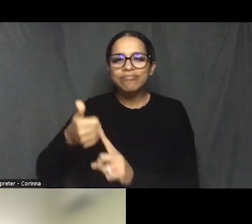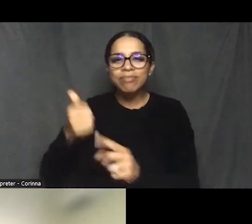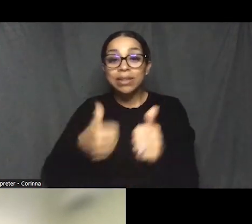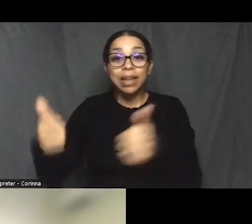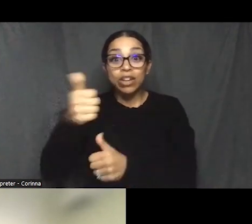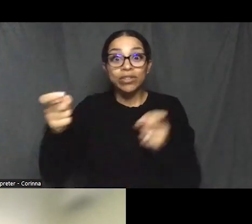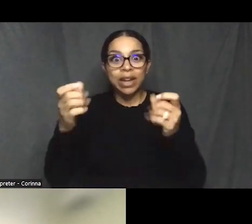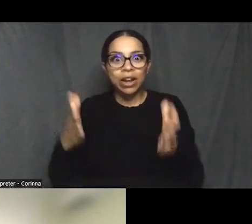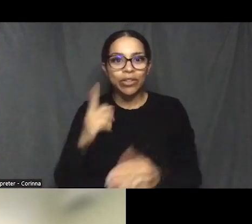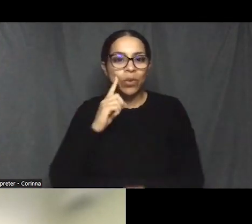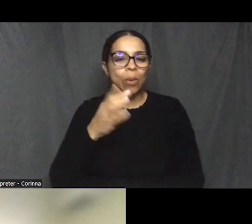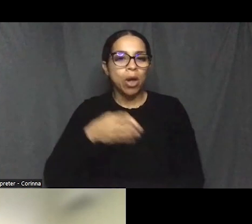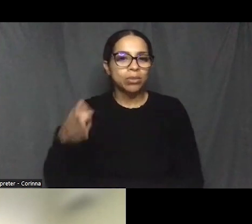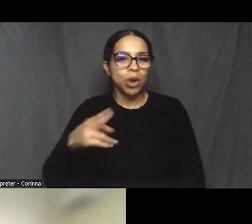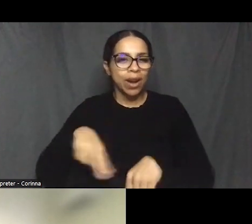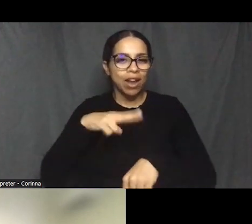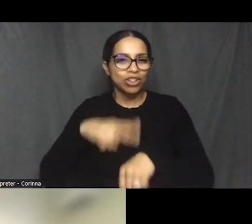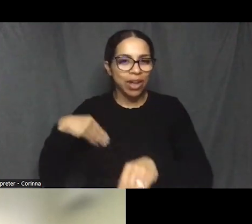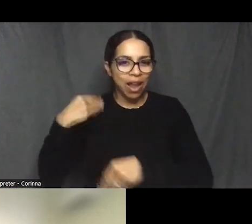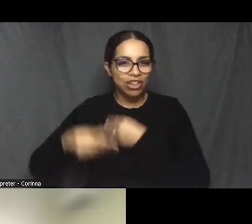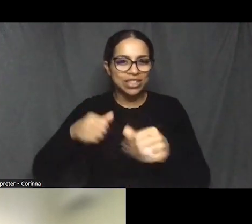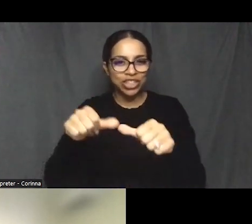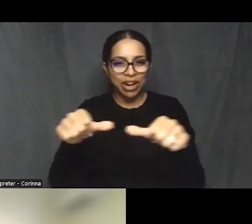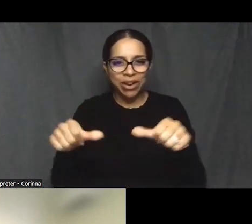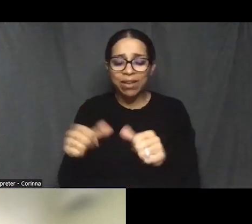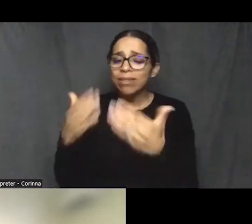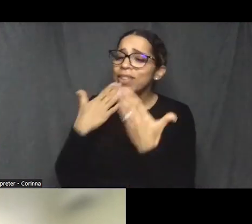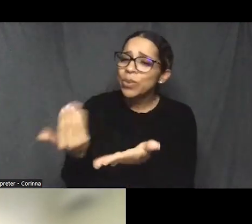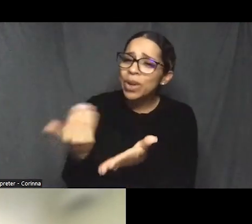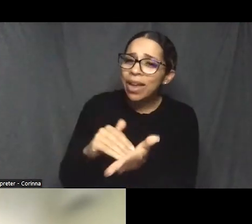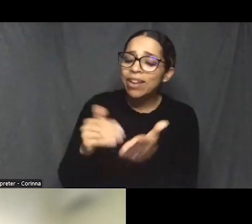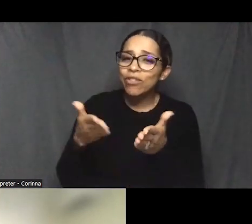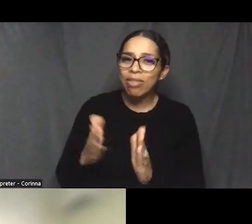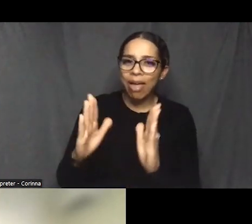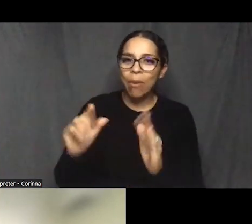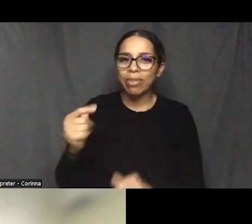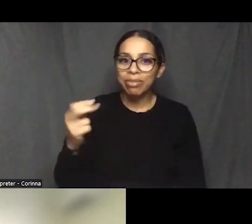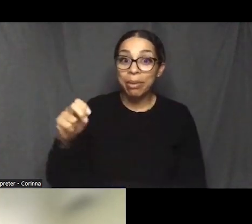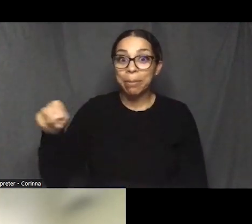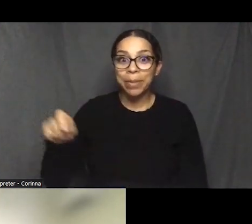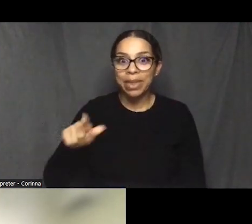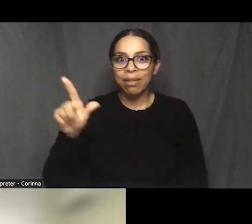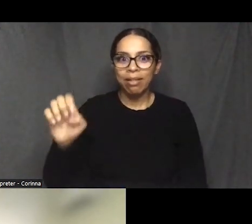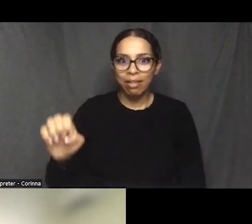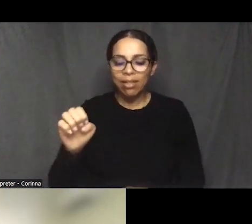to present the compelling and insightful talks. And it's more than history Lunchtime lecture series.